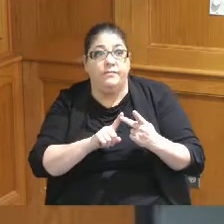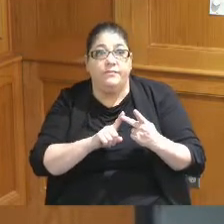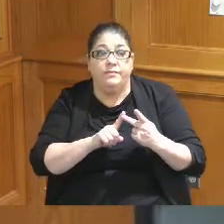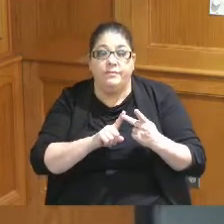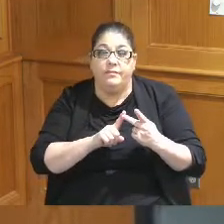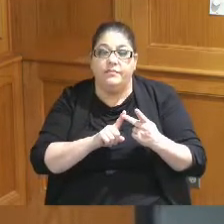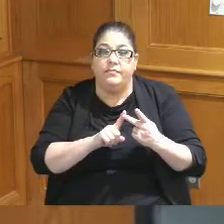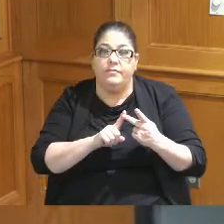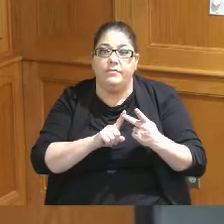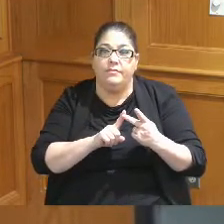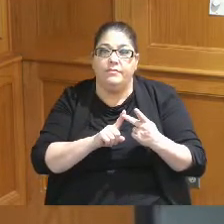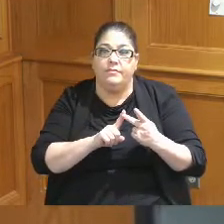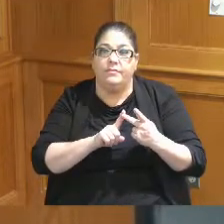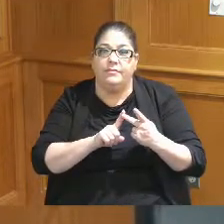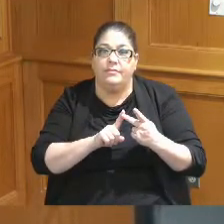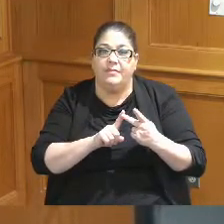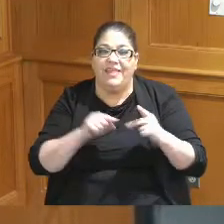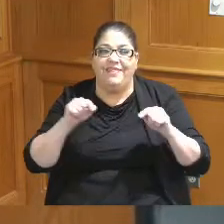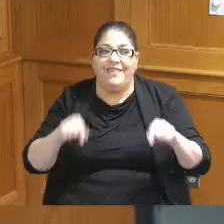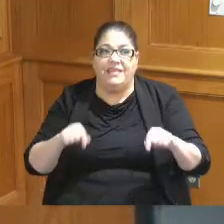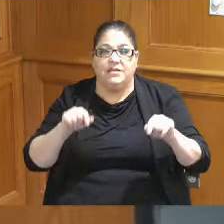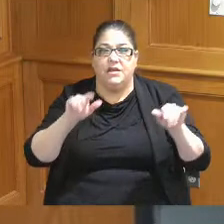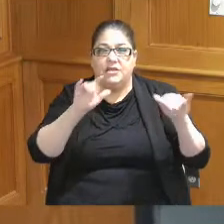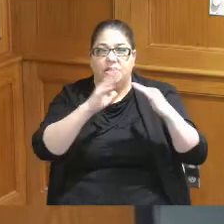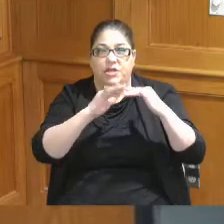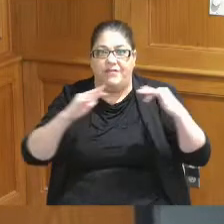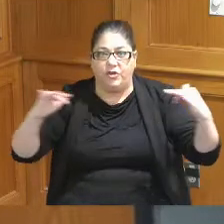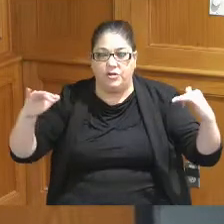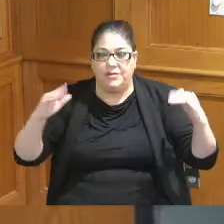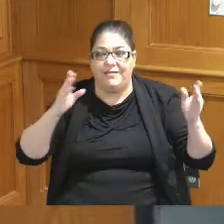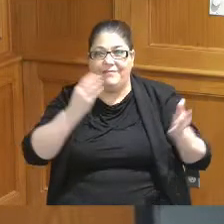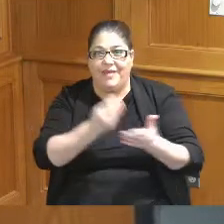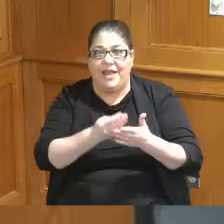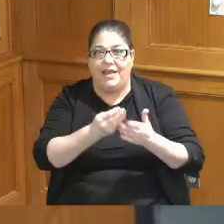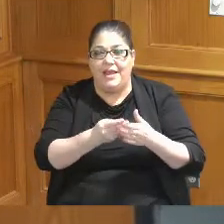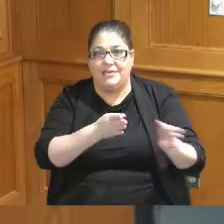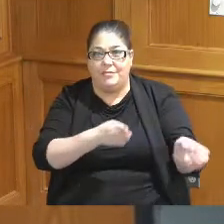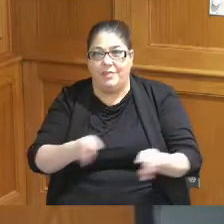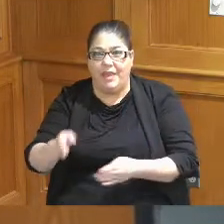diverse financing plan you have some of it for the time but you but you also have some